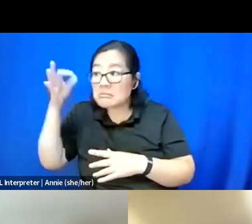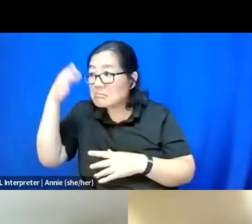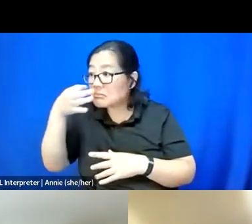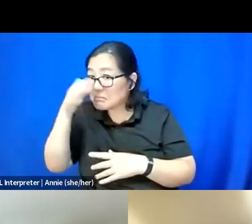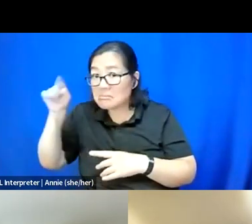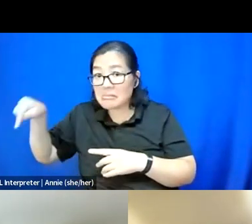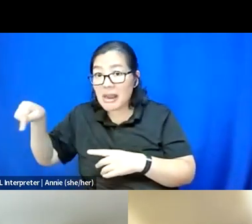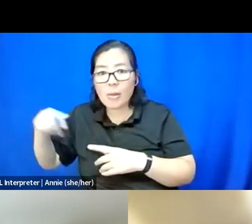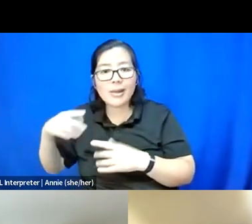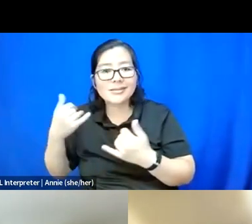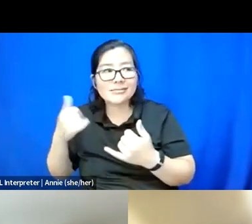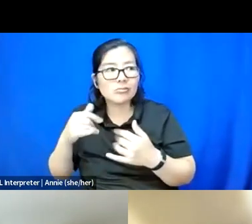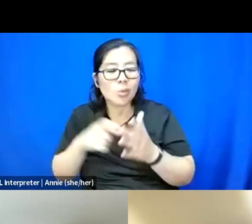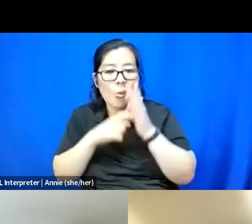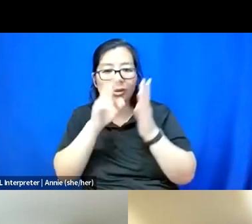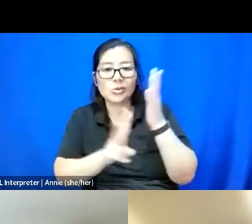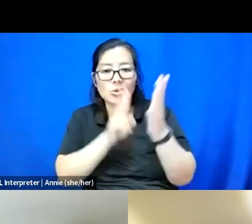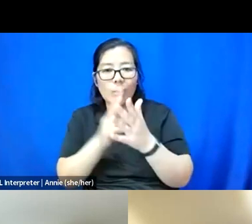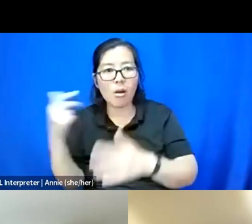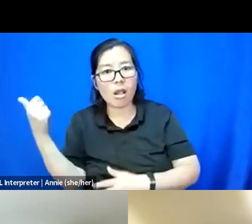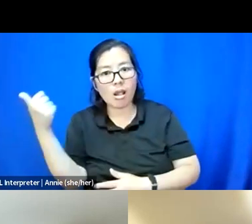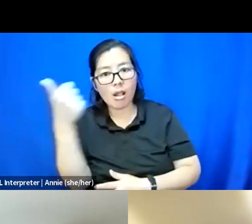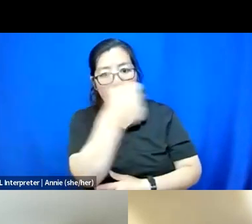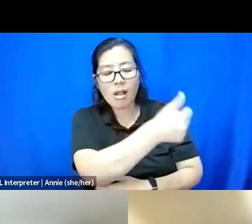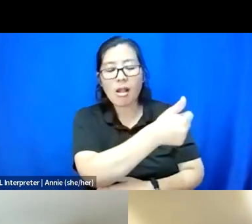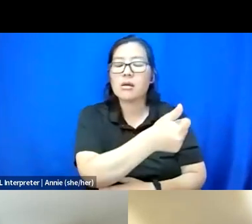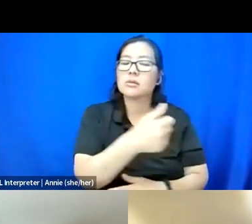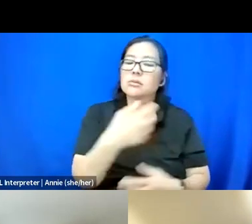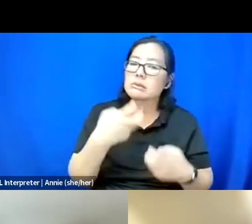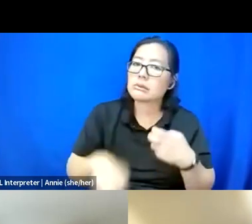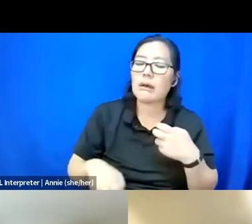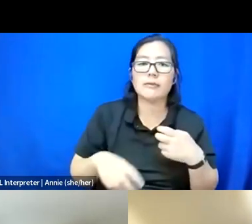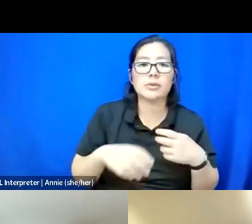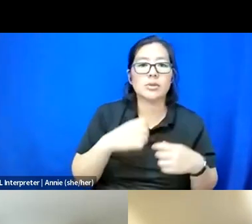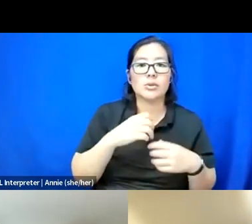So it's just really hard to make and keep community if you're not finding yourself